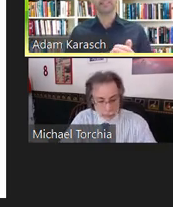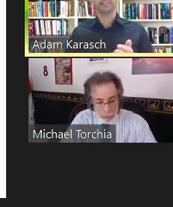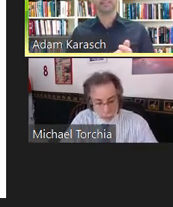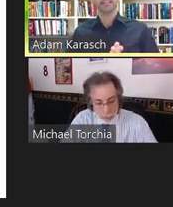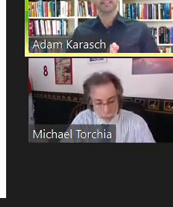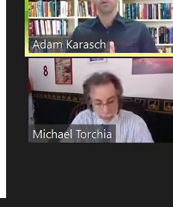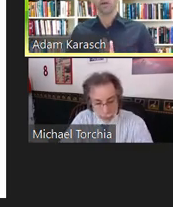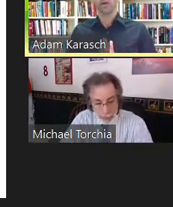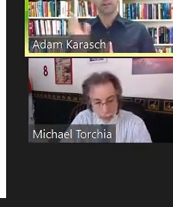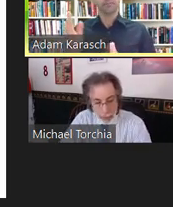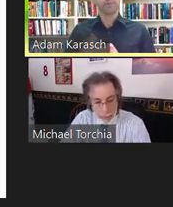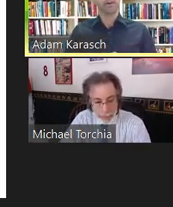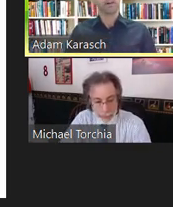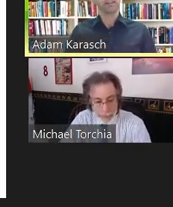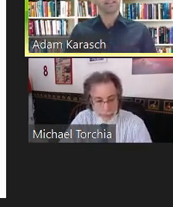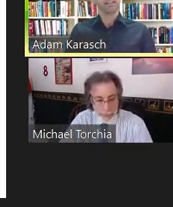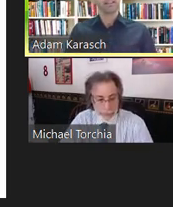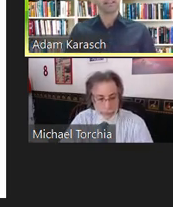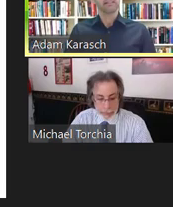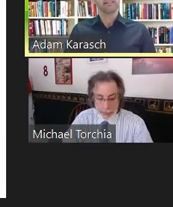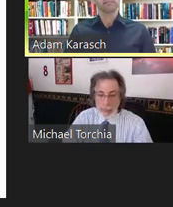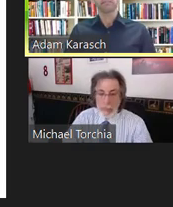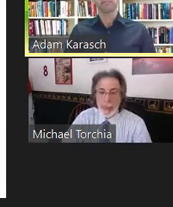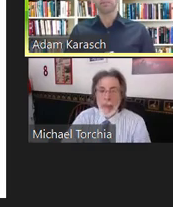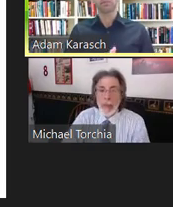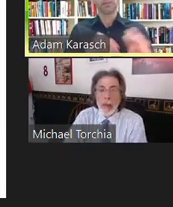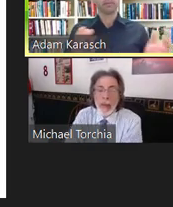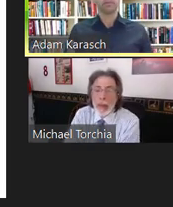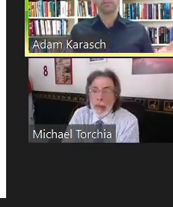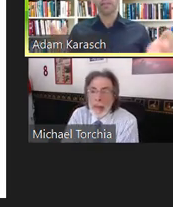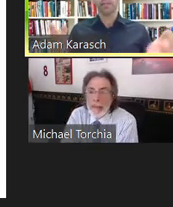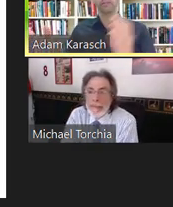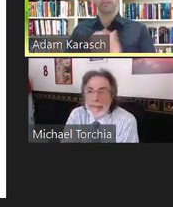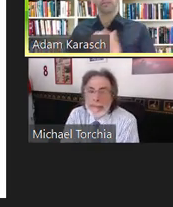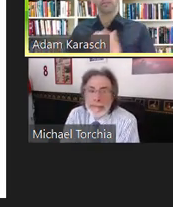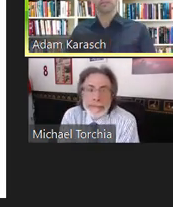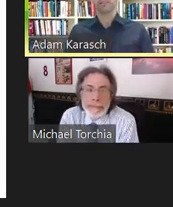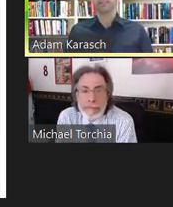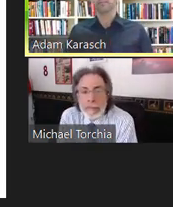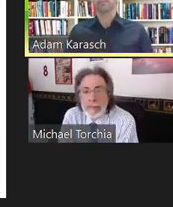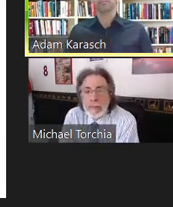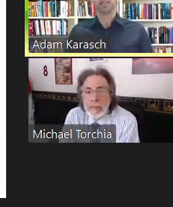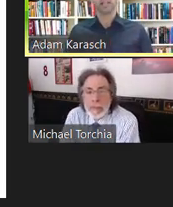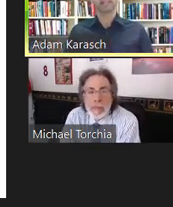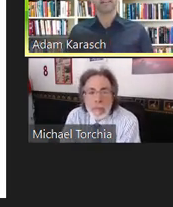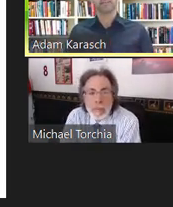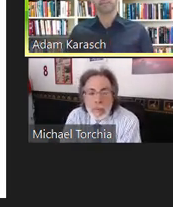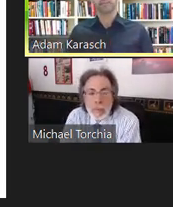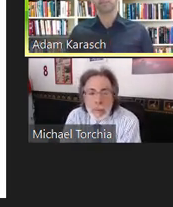So welcome to all, to our newcomers, and to our clientele.